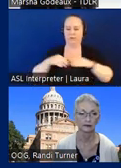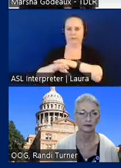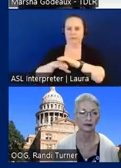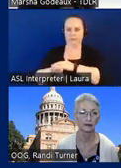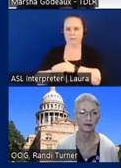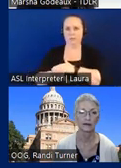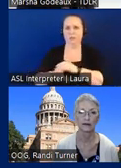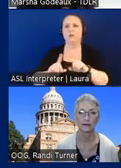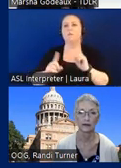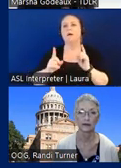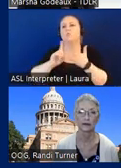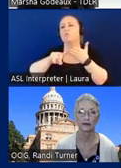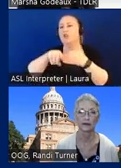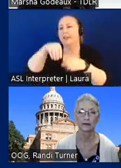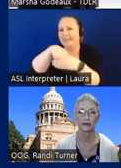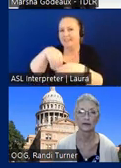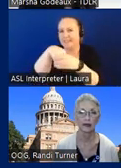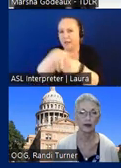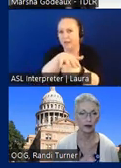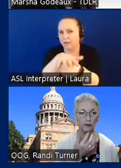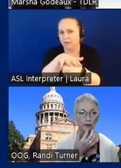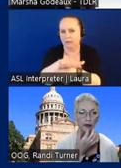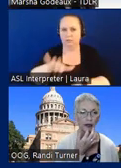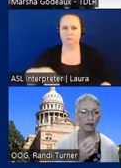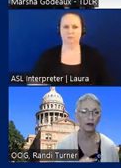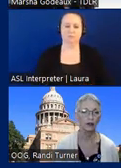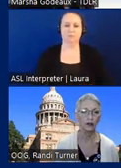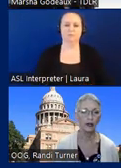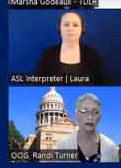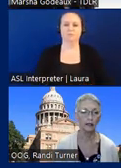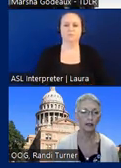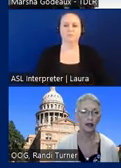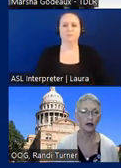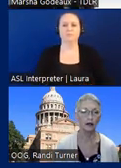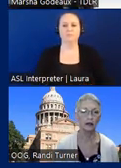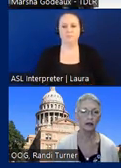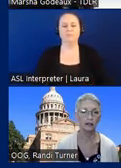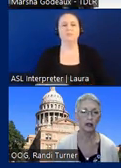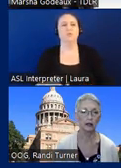they want to check the spaces inside the tenant space okay there are two exits on the site